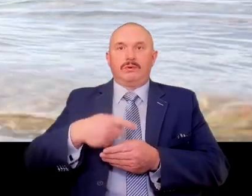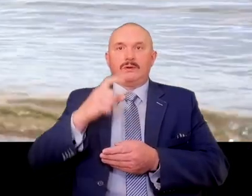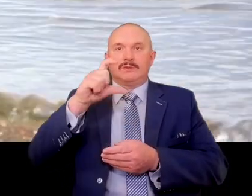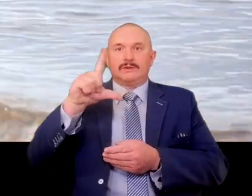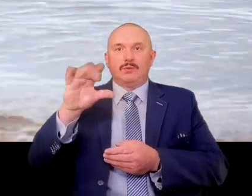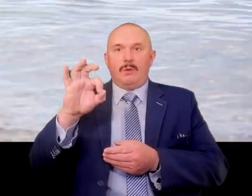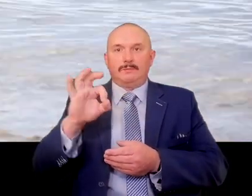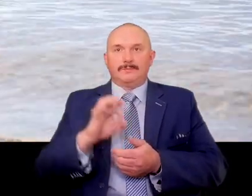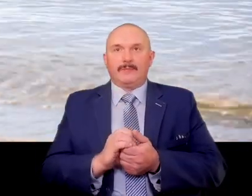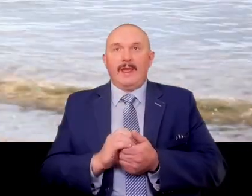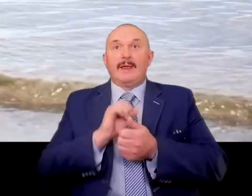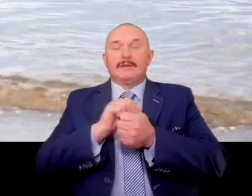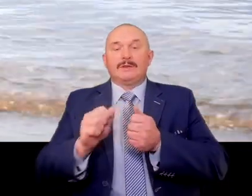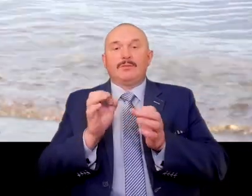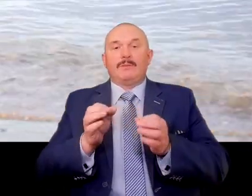We are in Nadol on Żarnowieckie Lake.